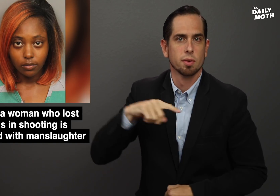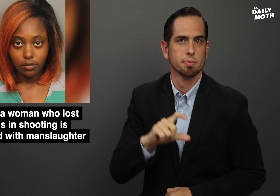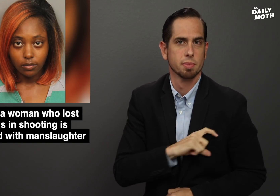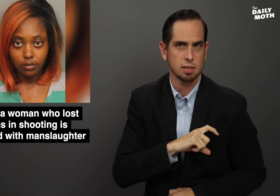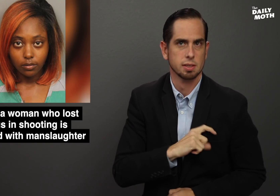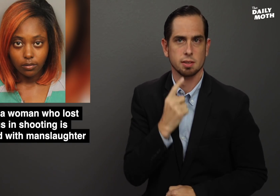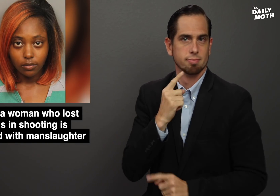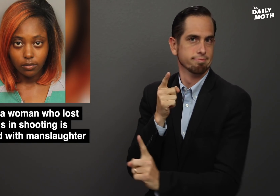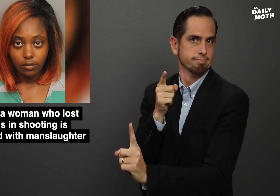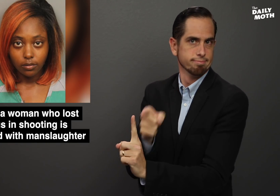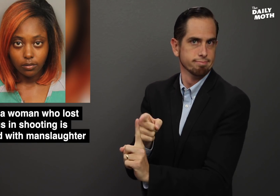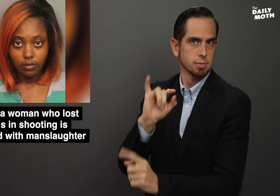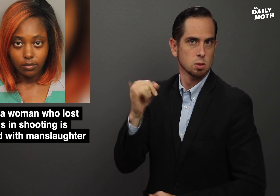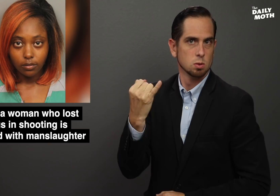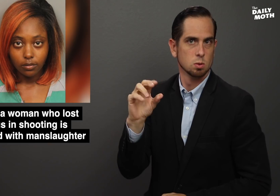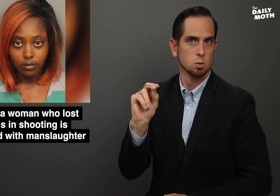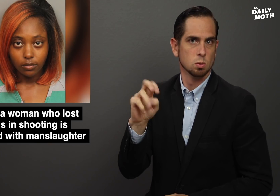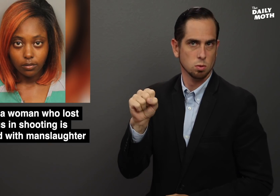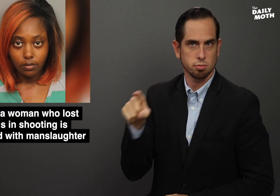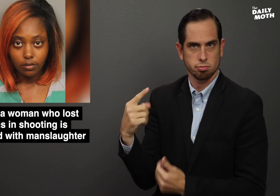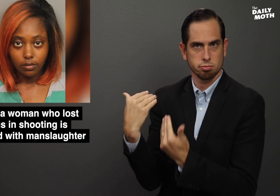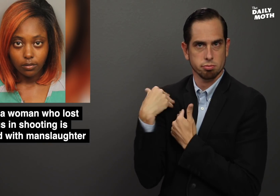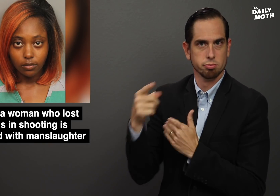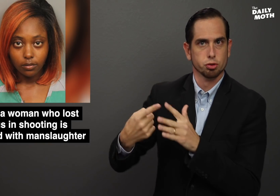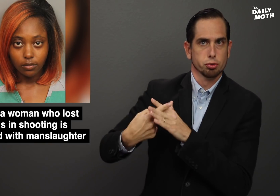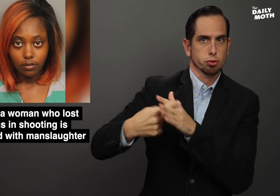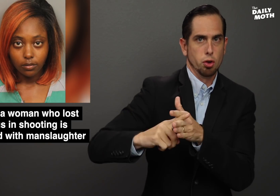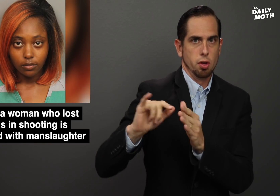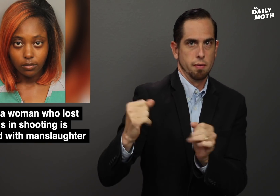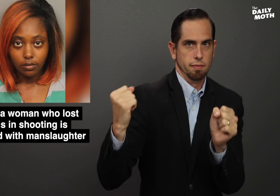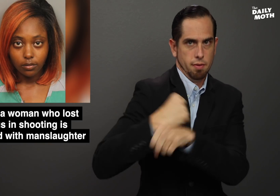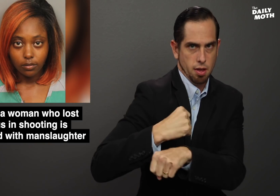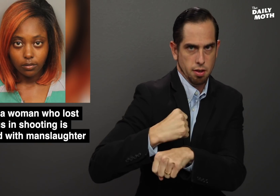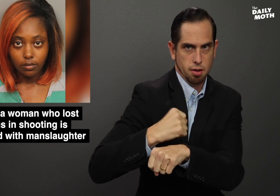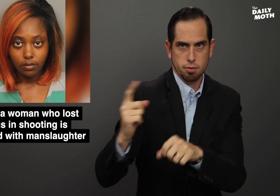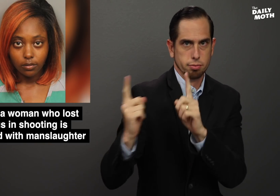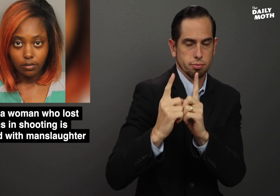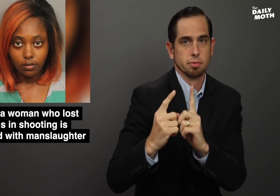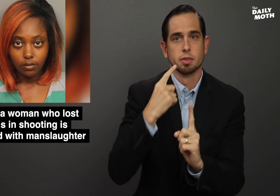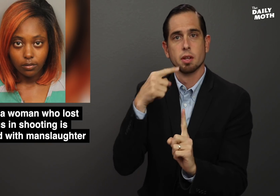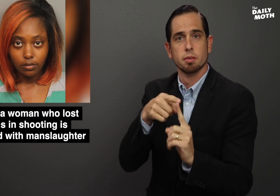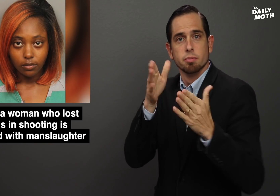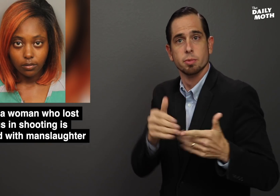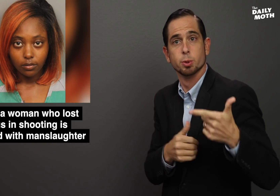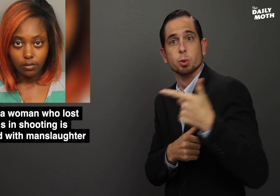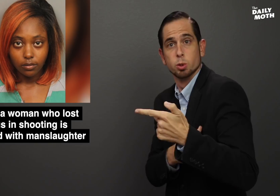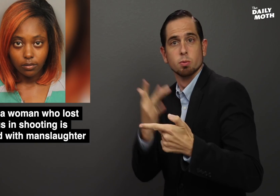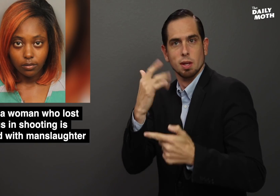police said Jones started the fight and the shooter acted